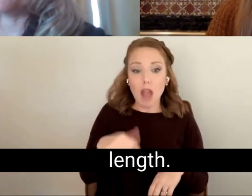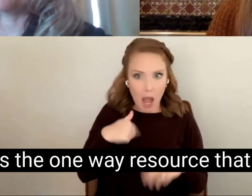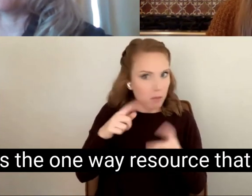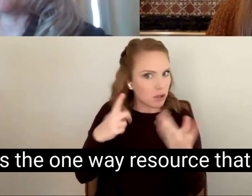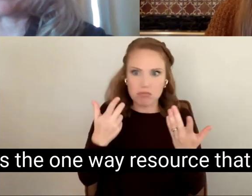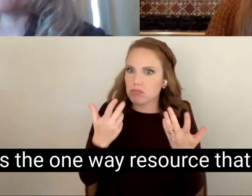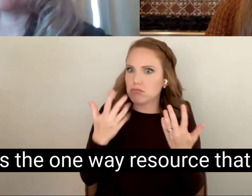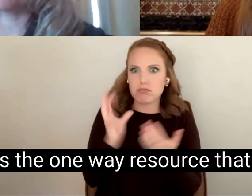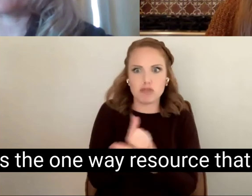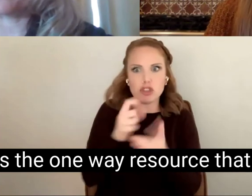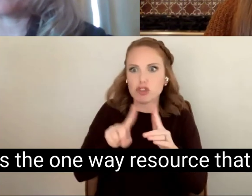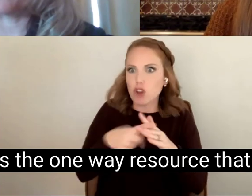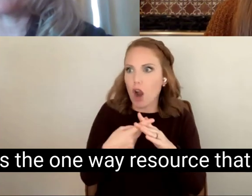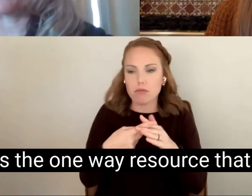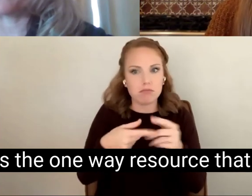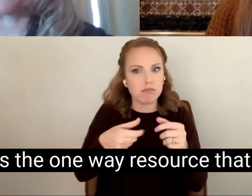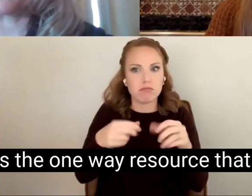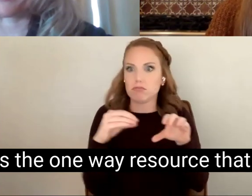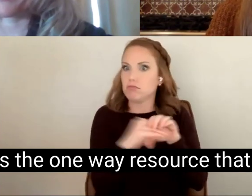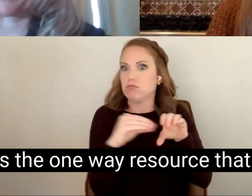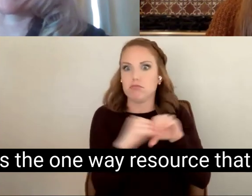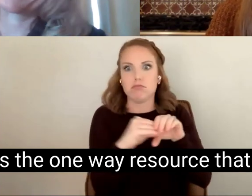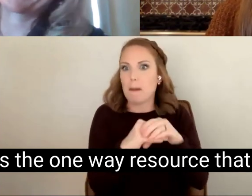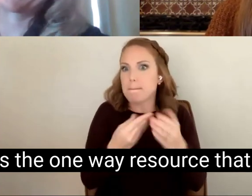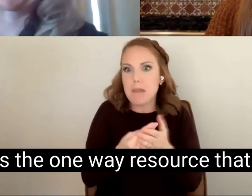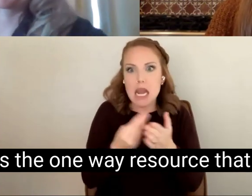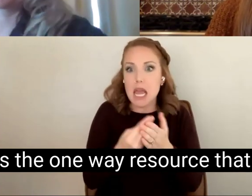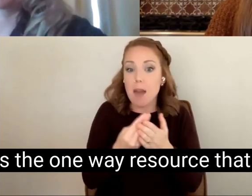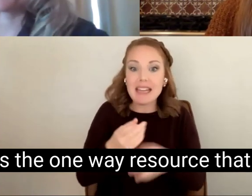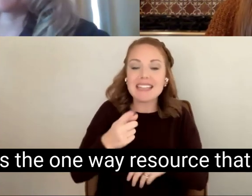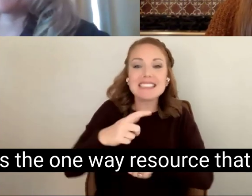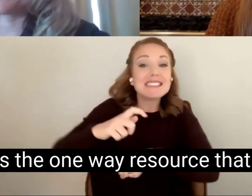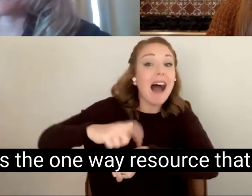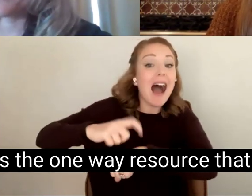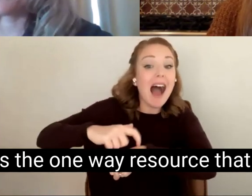Time is the one way resource that you can't